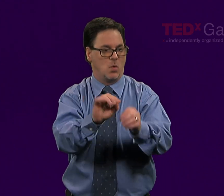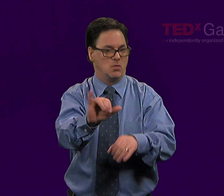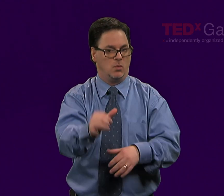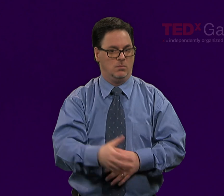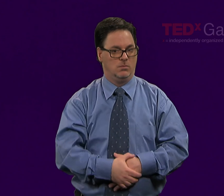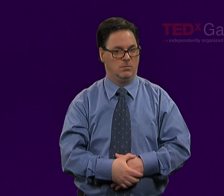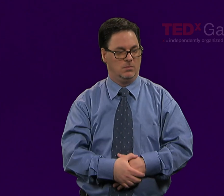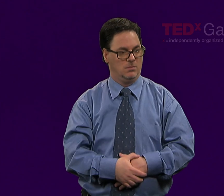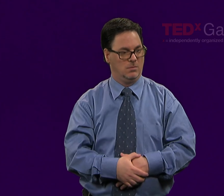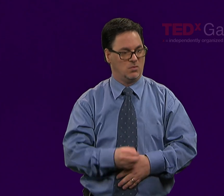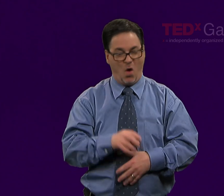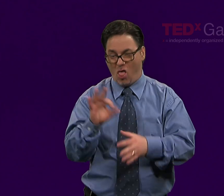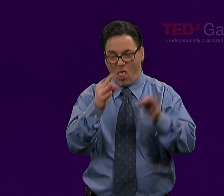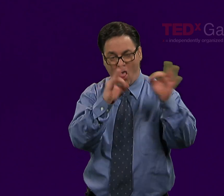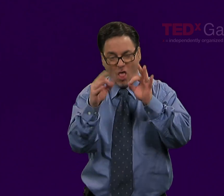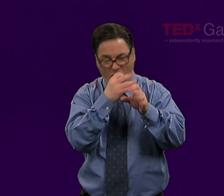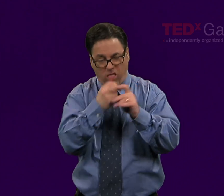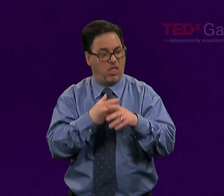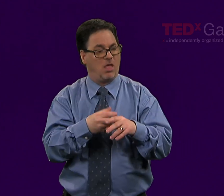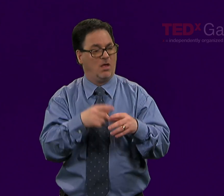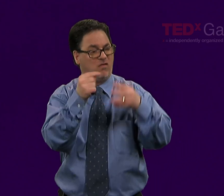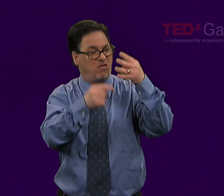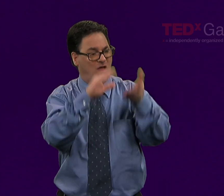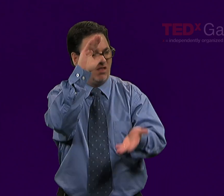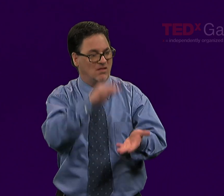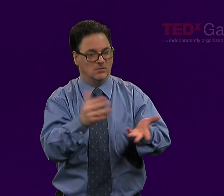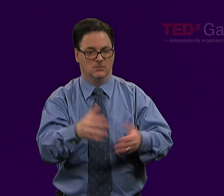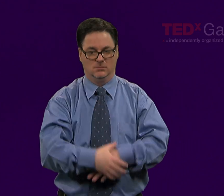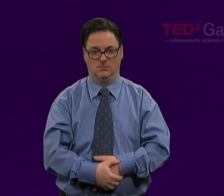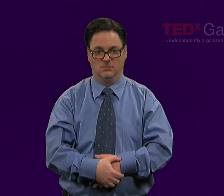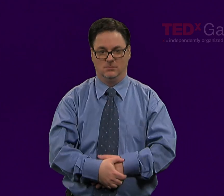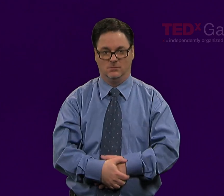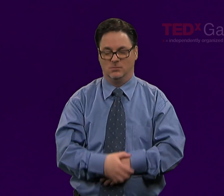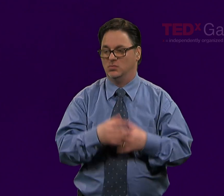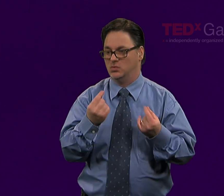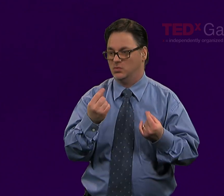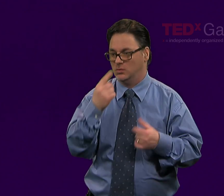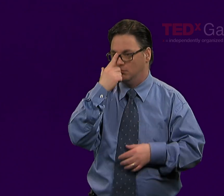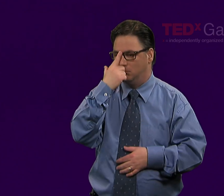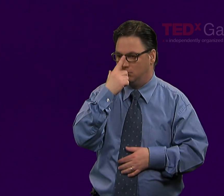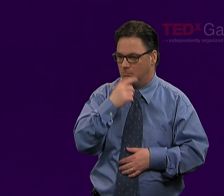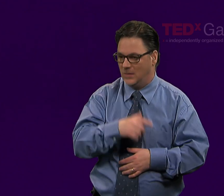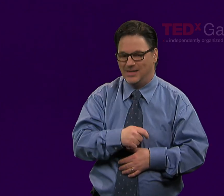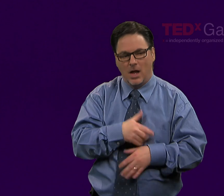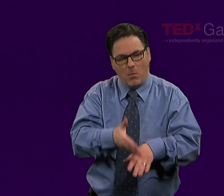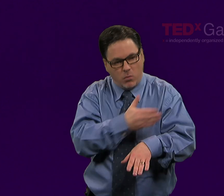50% more than is needed. We need to improve focus. Speak clearly to that.